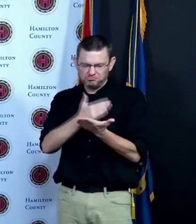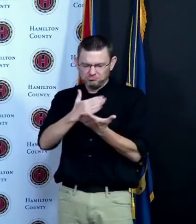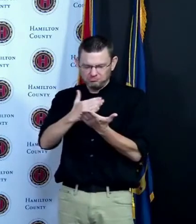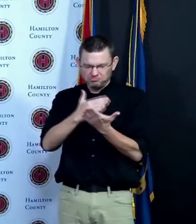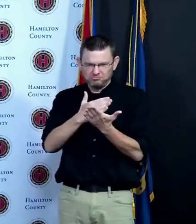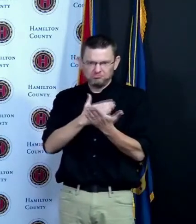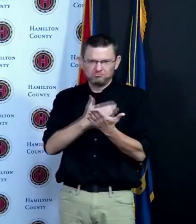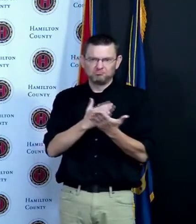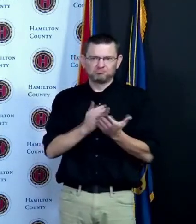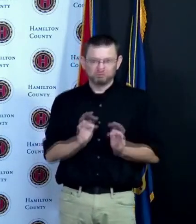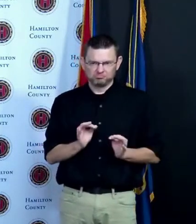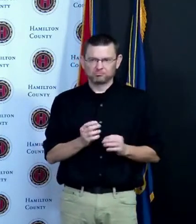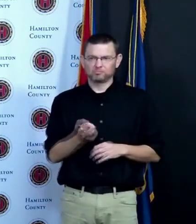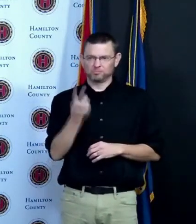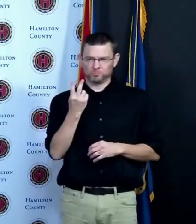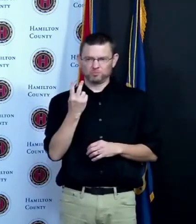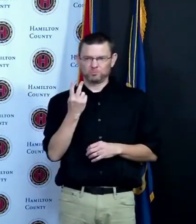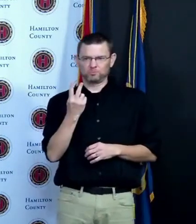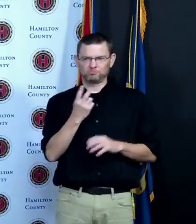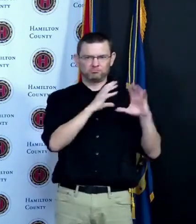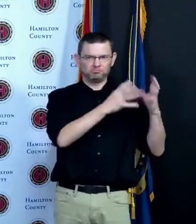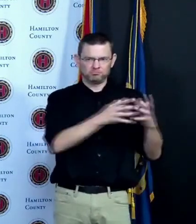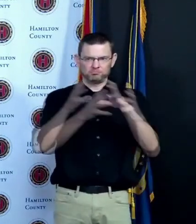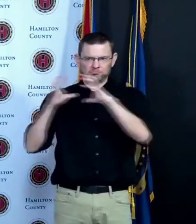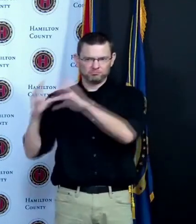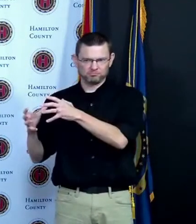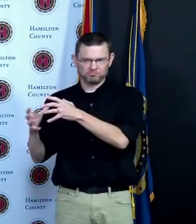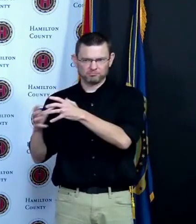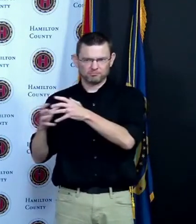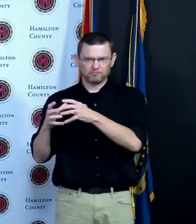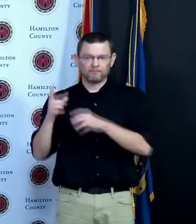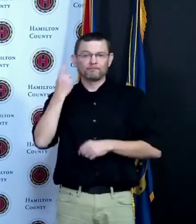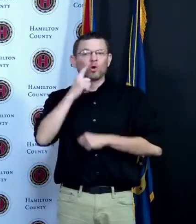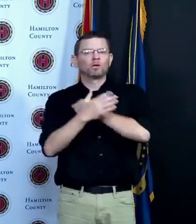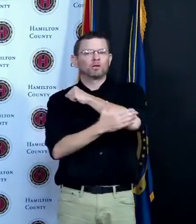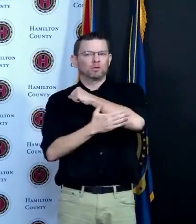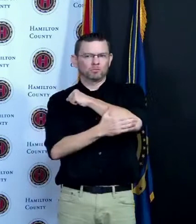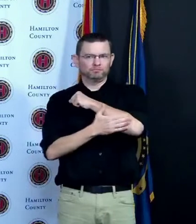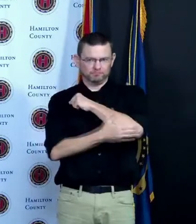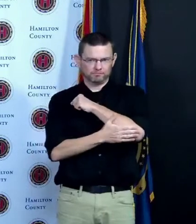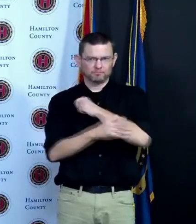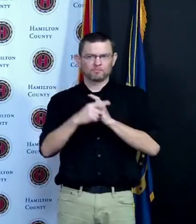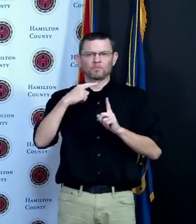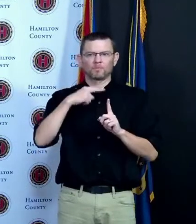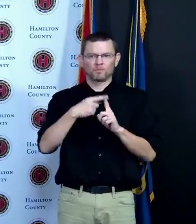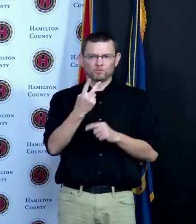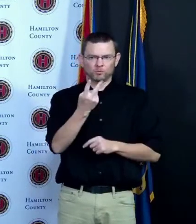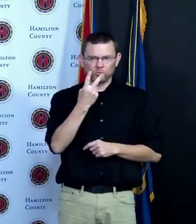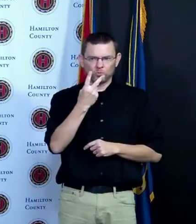amongst the County Administration we've also now had two external focus groups with